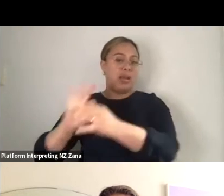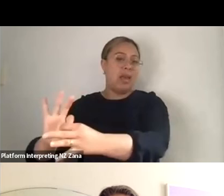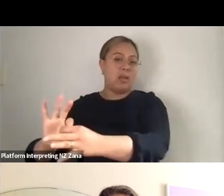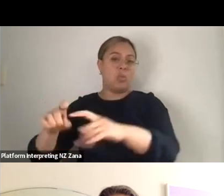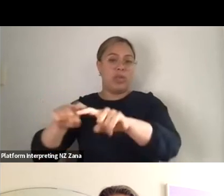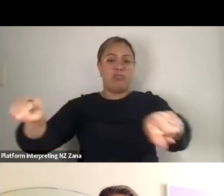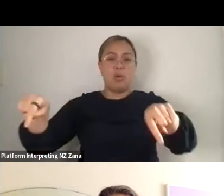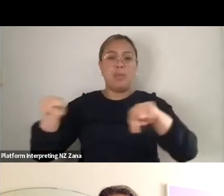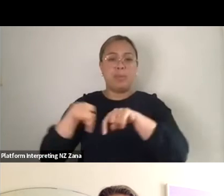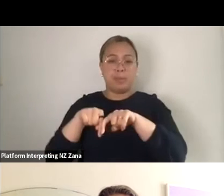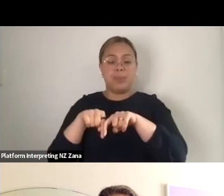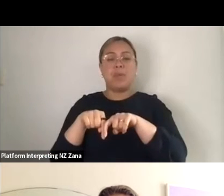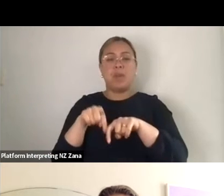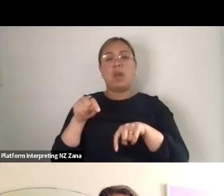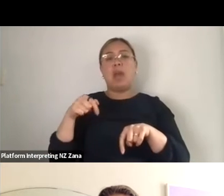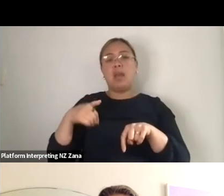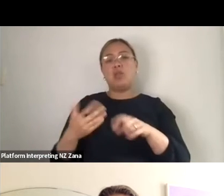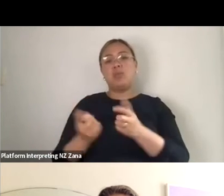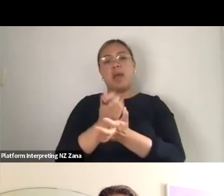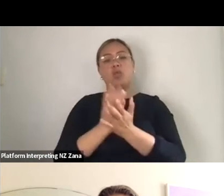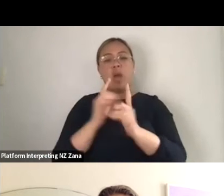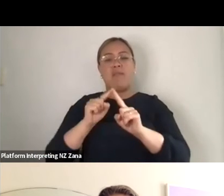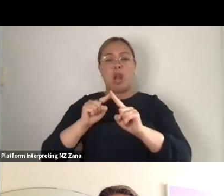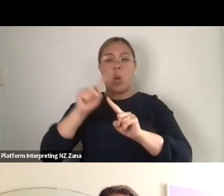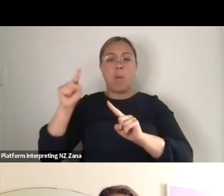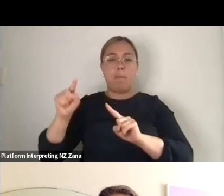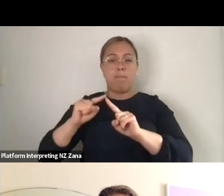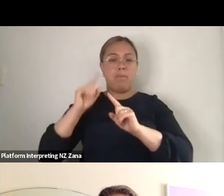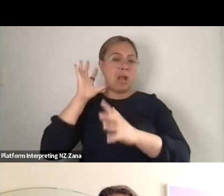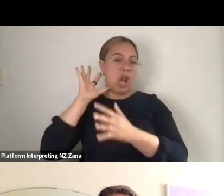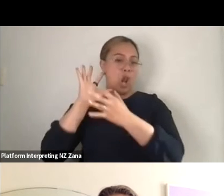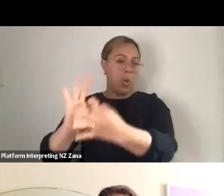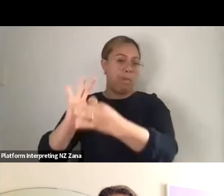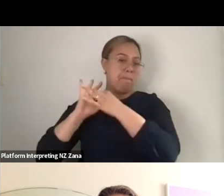will often say the things that, this is what the marketing department needs to think about and look